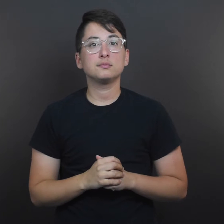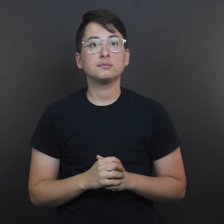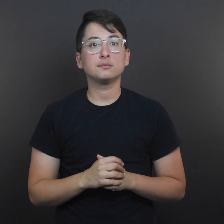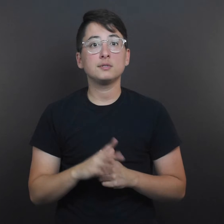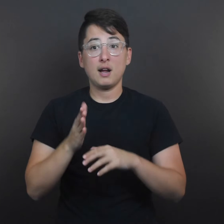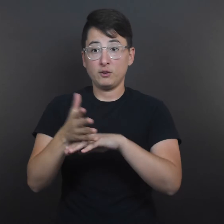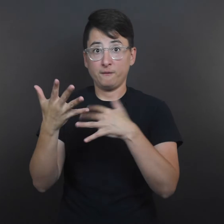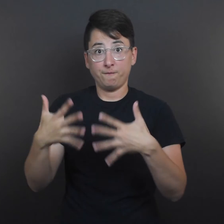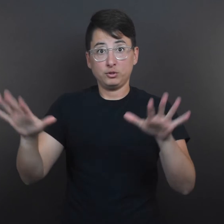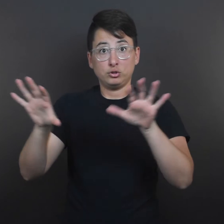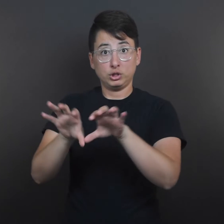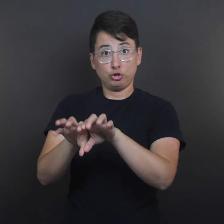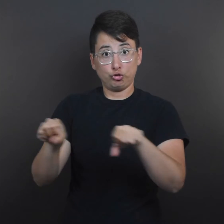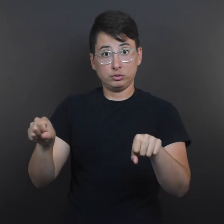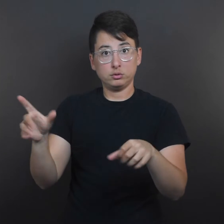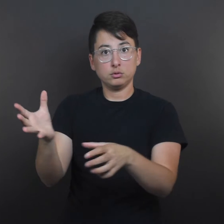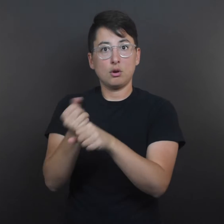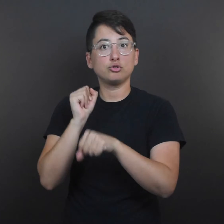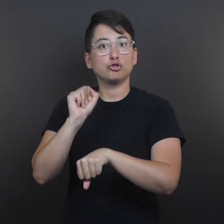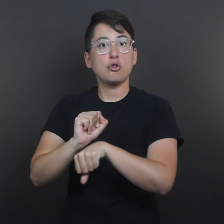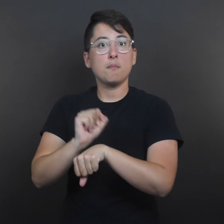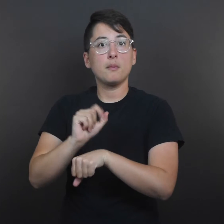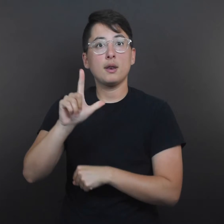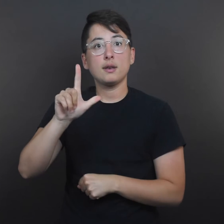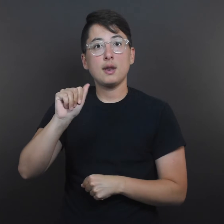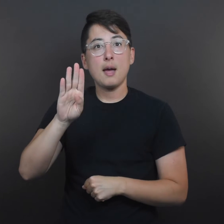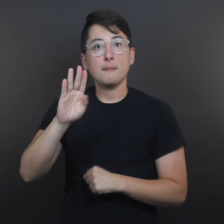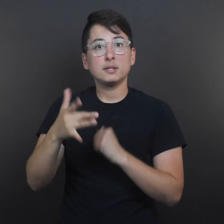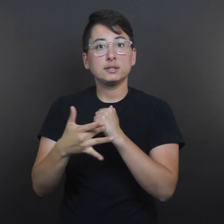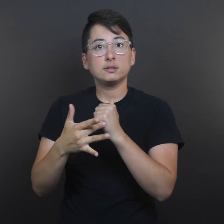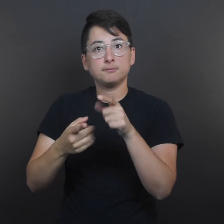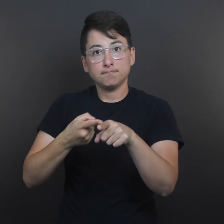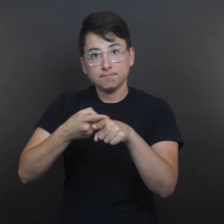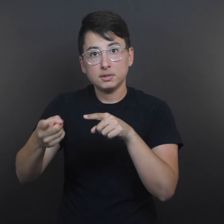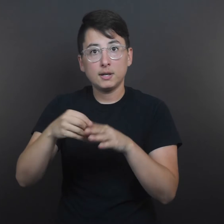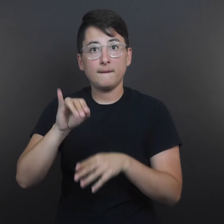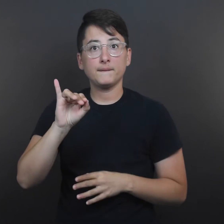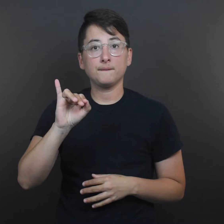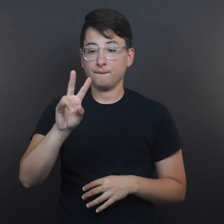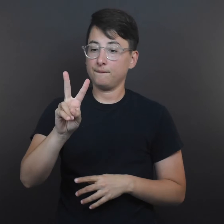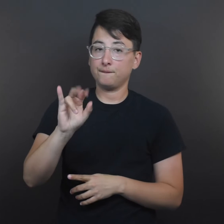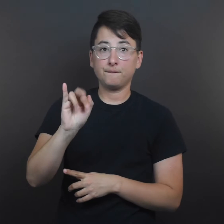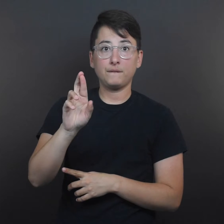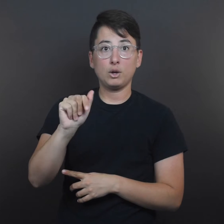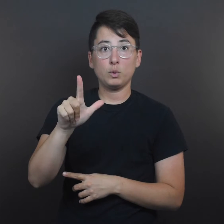She got a job as a lab technician specializing in viral testing while finishing her degree.